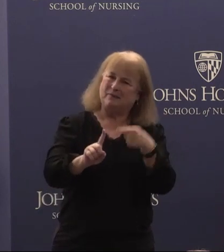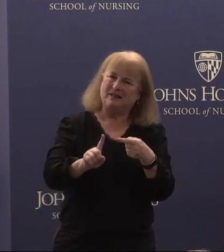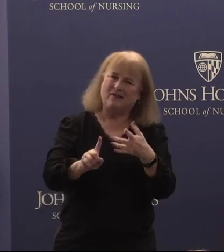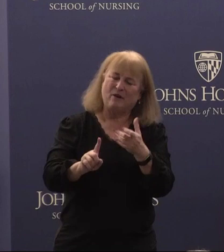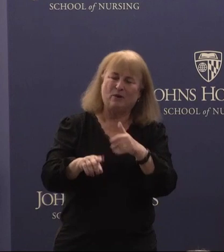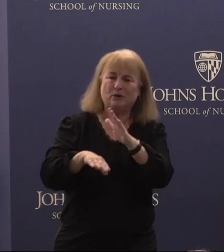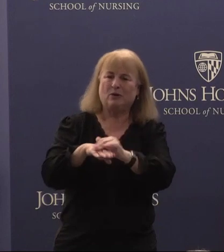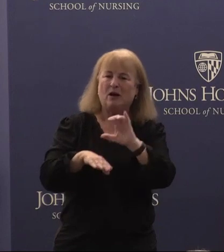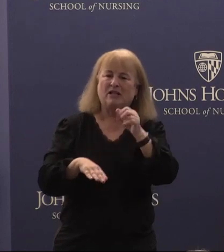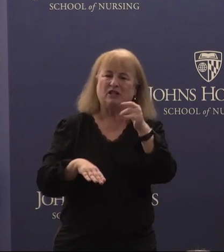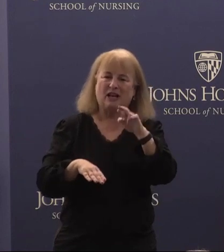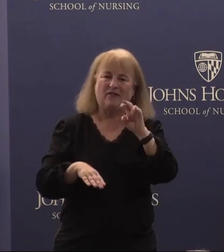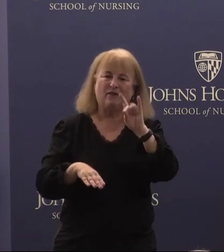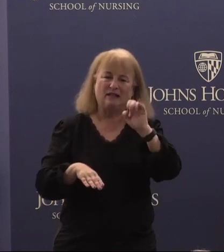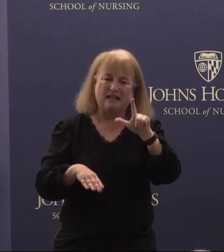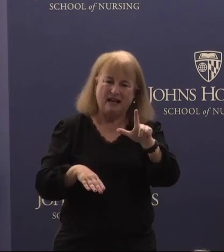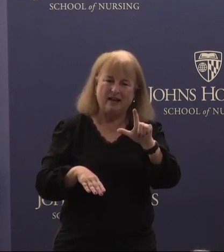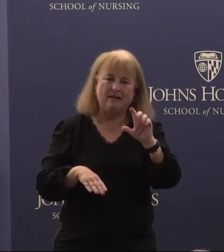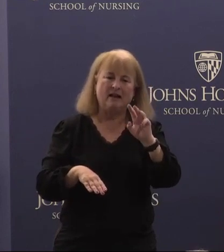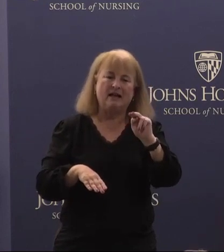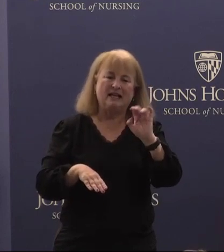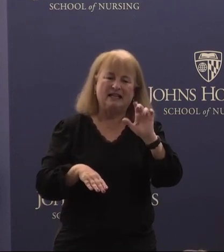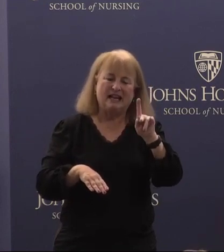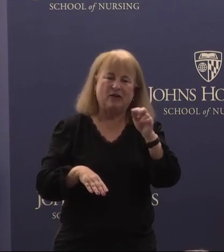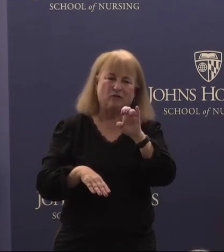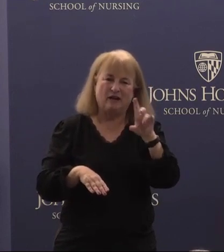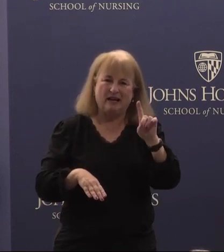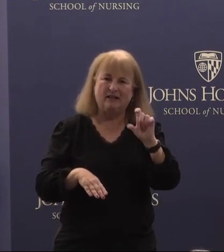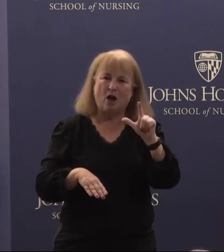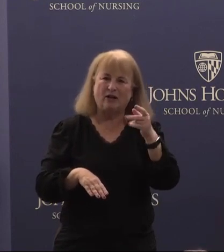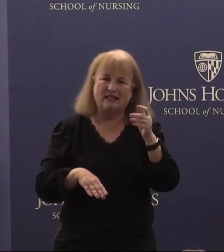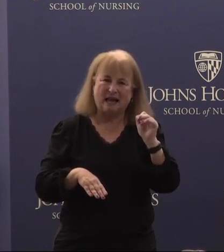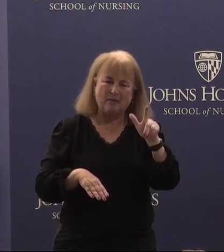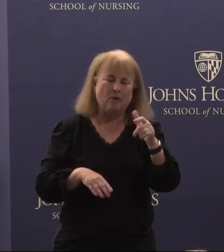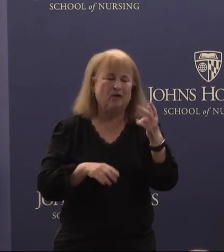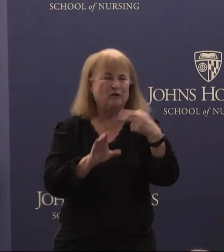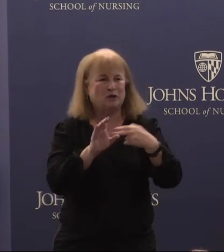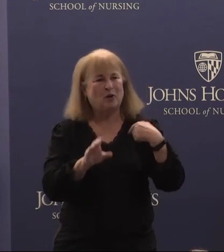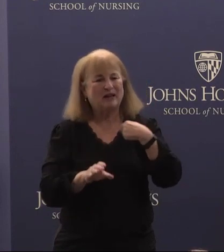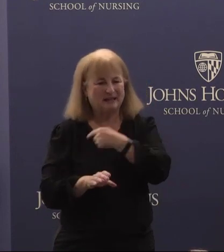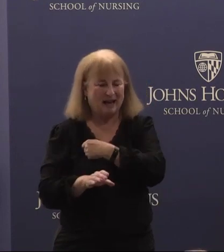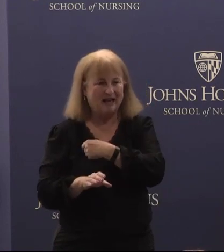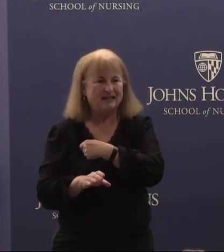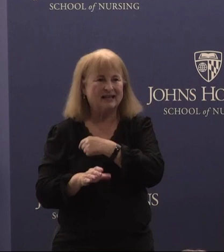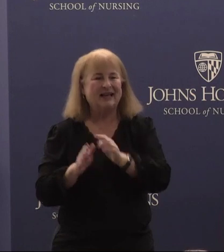out Jennifer Deal and Nick Reed and Laura Samuel who have really joined us in developing the center